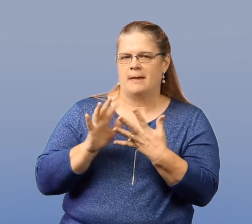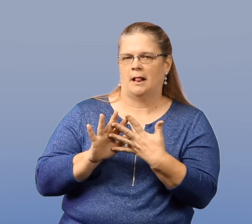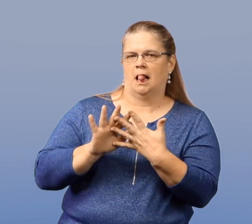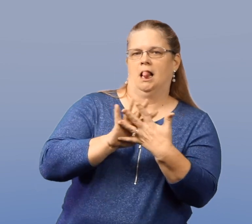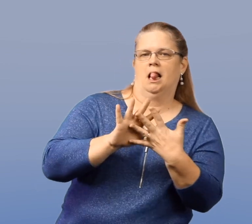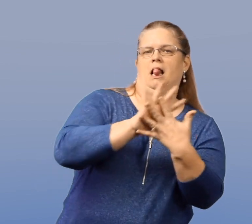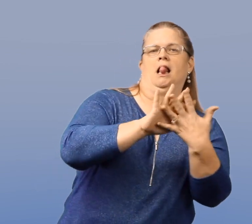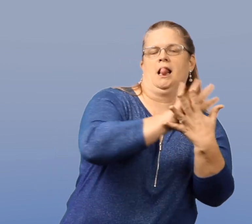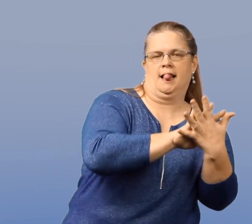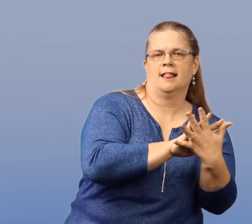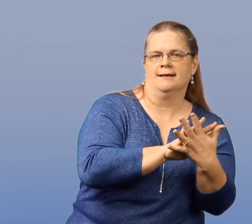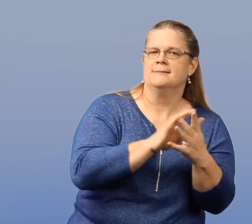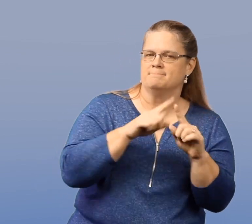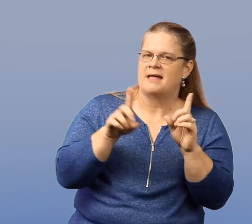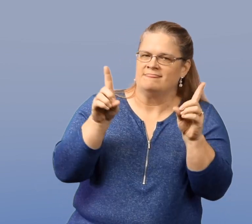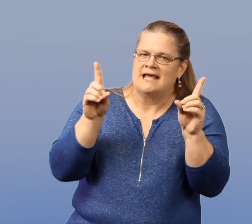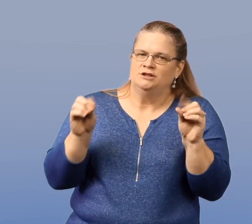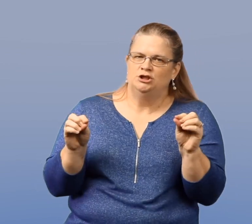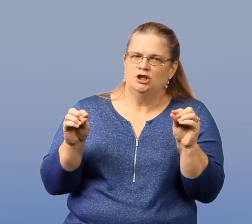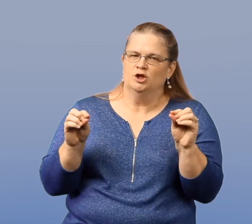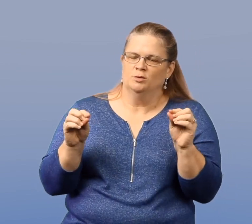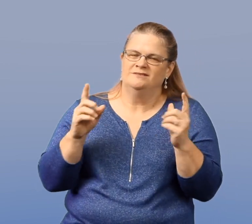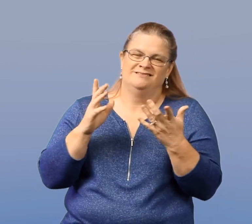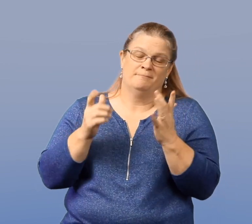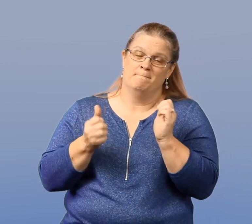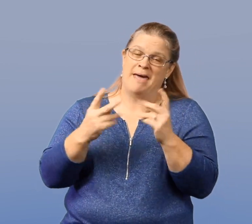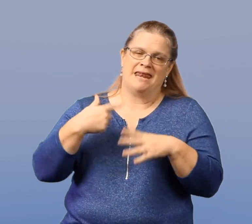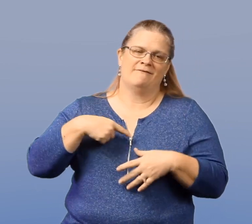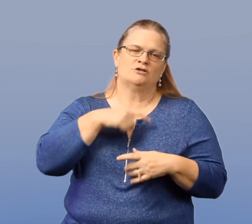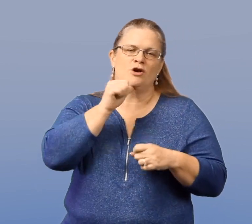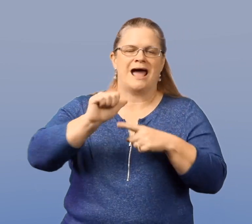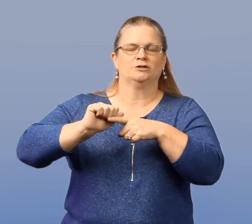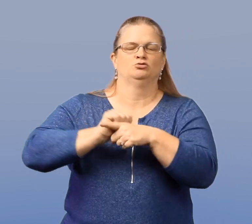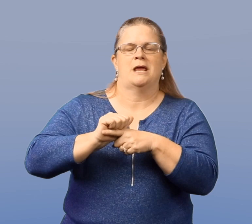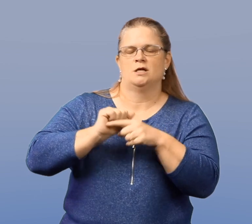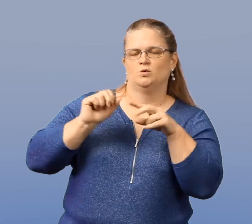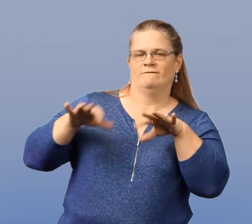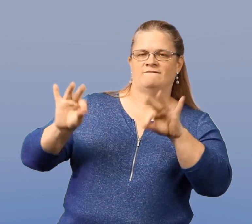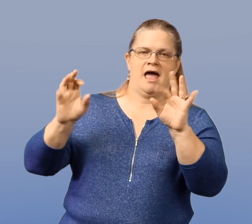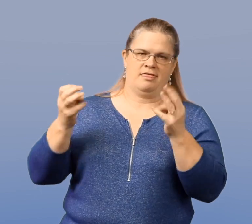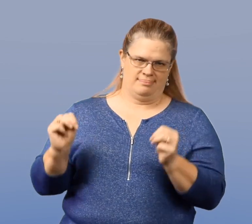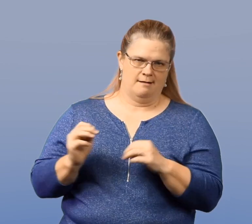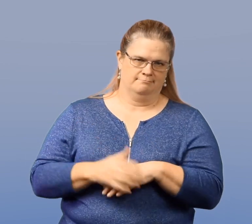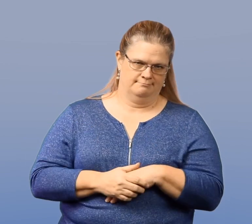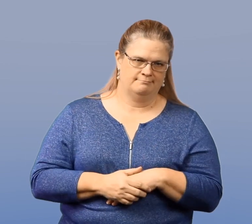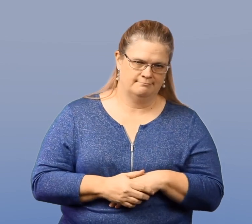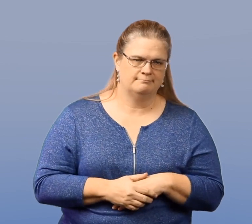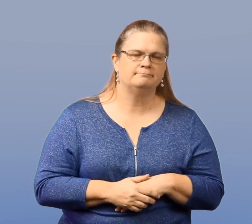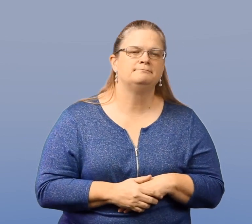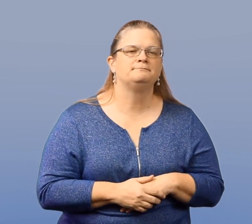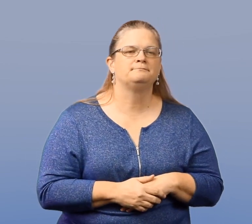They may not be recognized at first, but they are there. Many of us are not trained to find them.